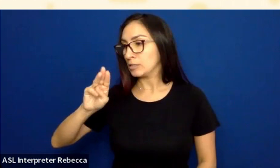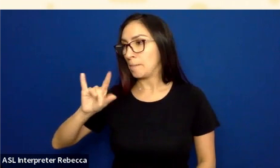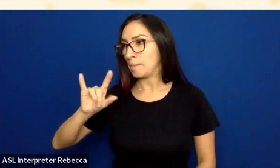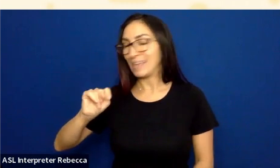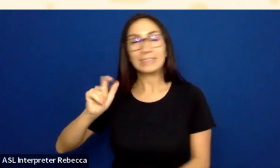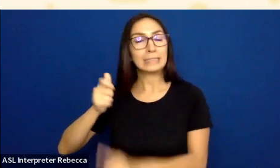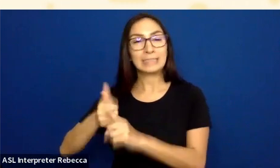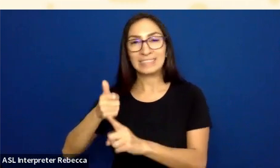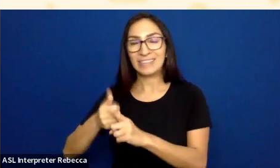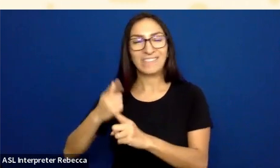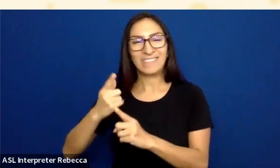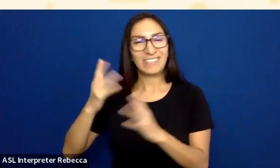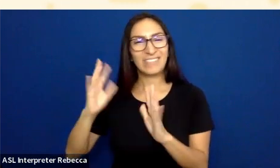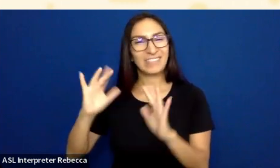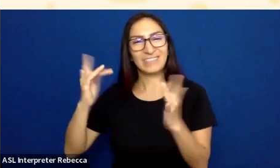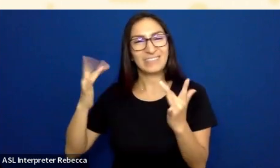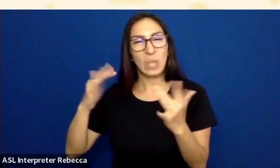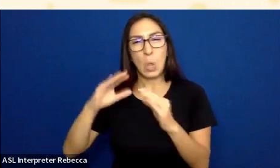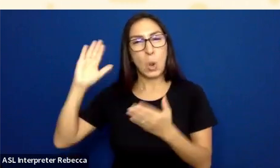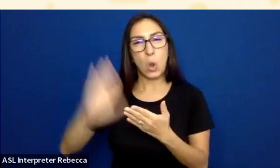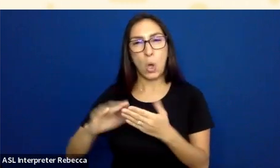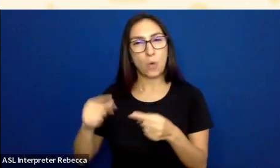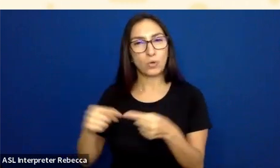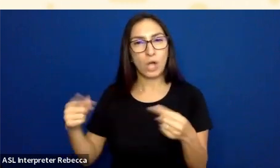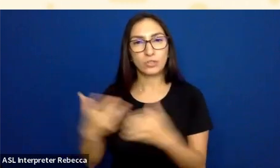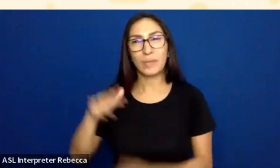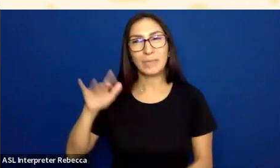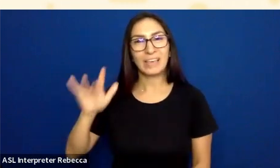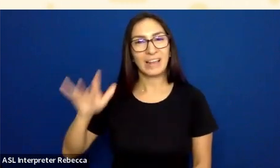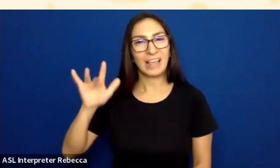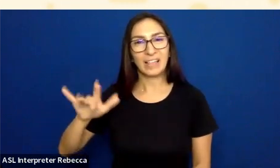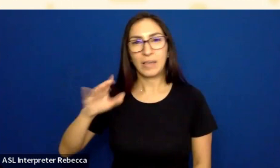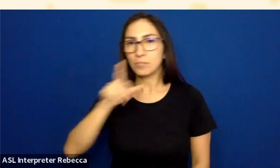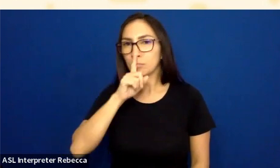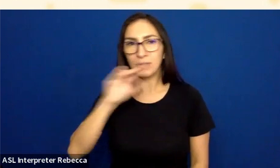and I can’t click on it. So I might try to click on it and nothing's going to happen. If I try to navigate with the keyboard, it's going